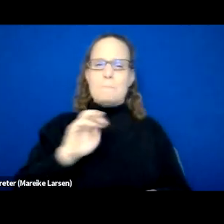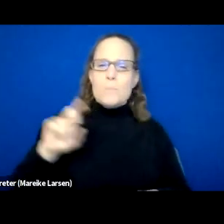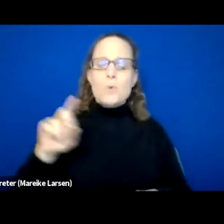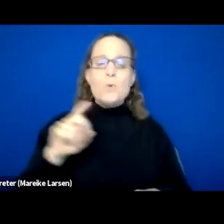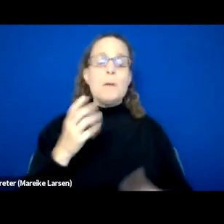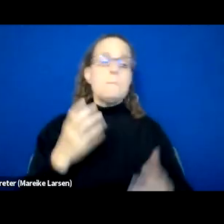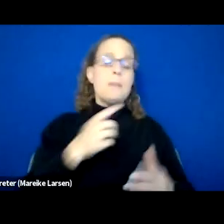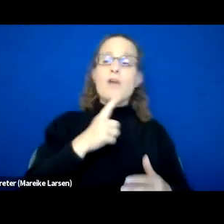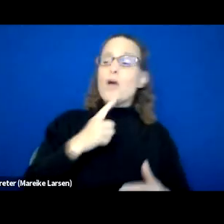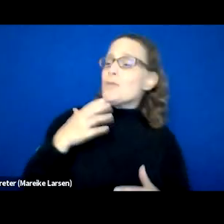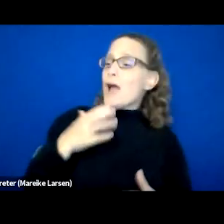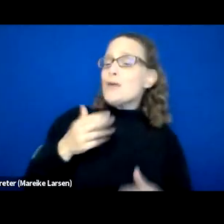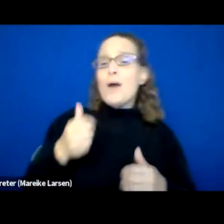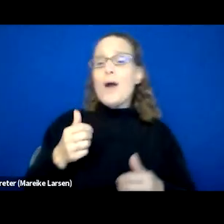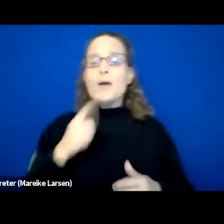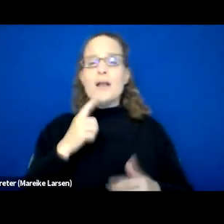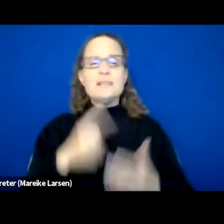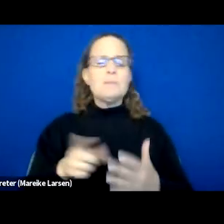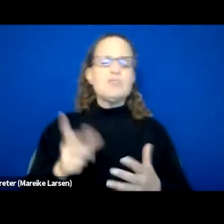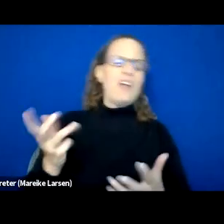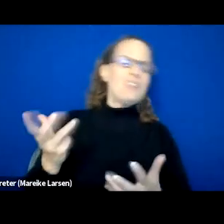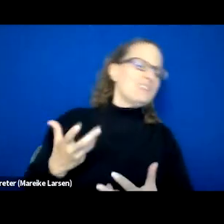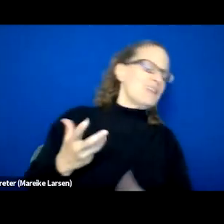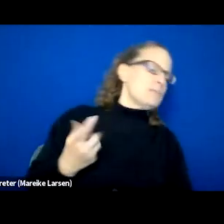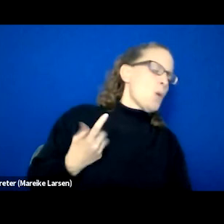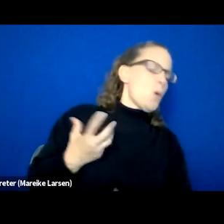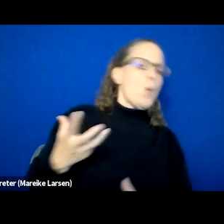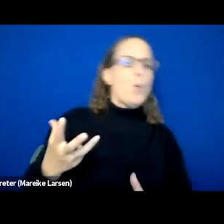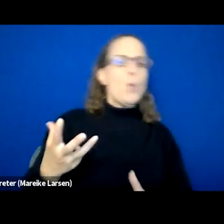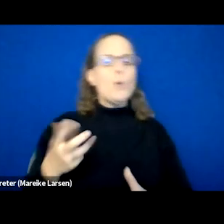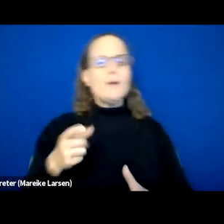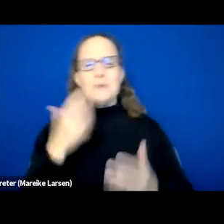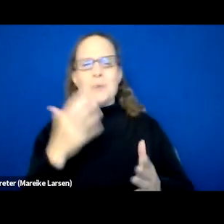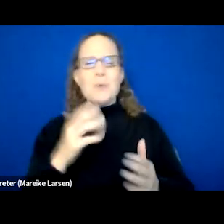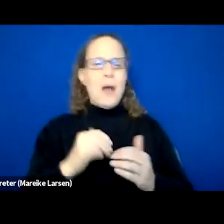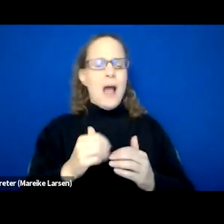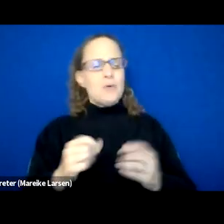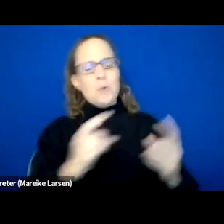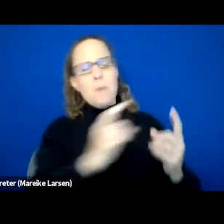And sometimes they're kind of like, "Oh, leave me alone." So you just really don't know how to really approach the situation,